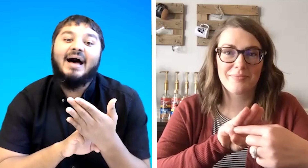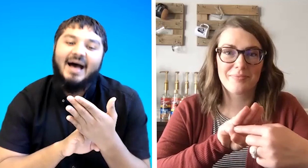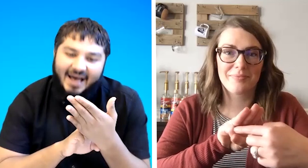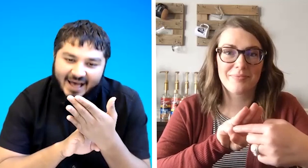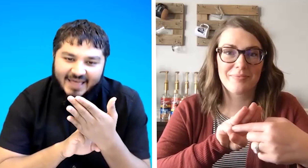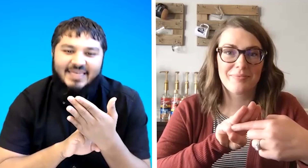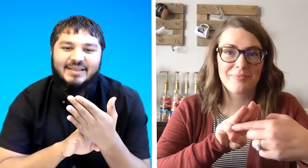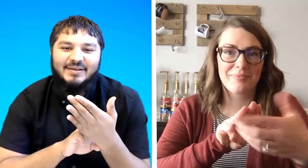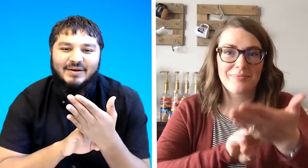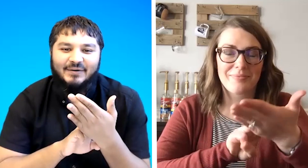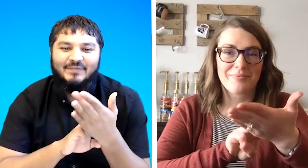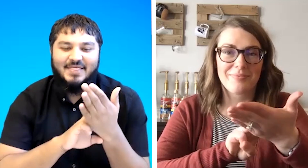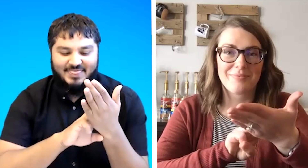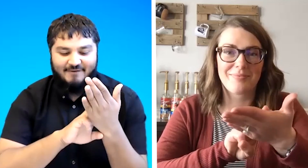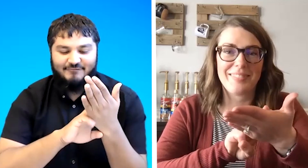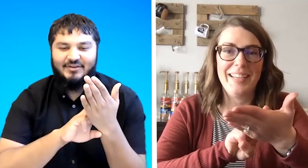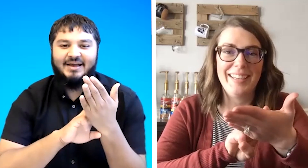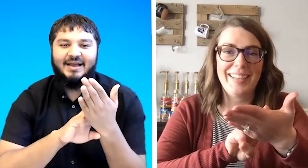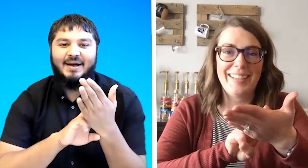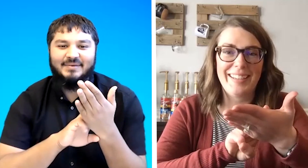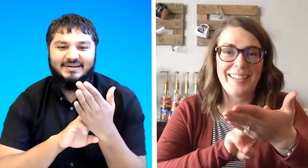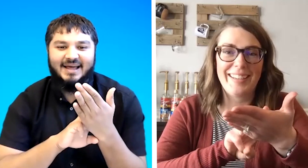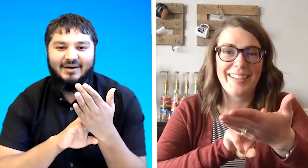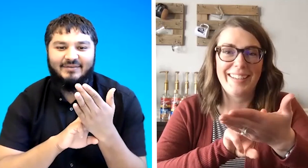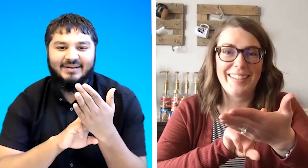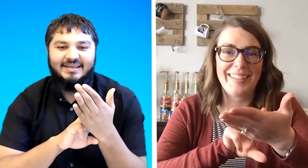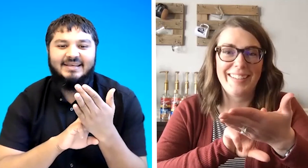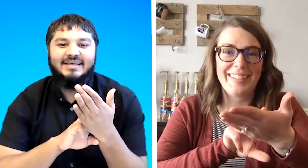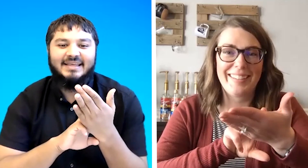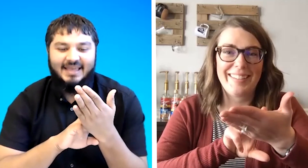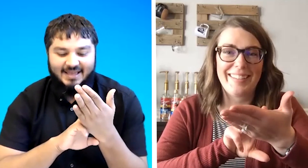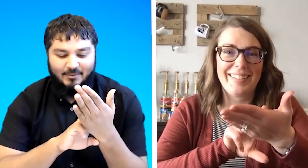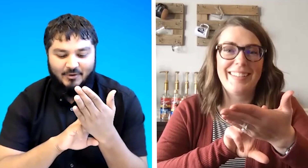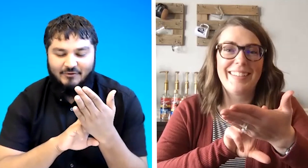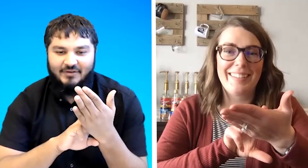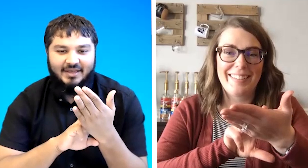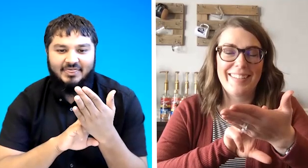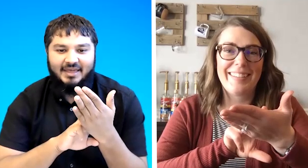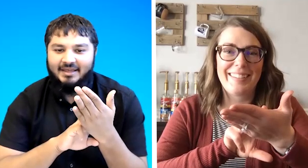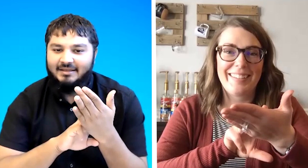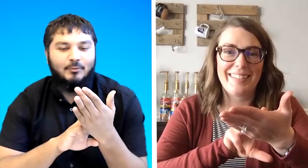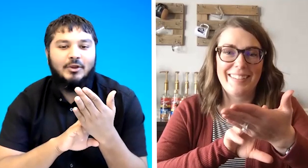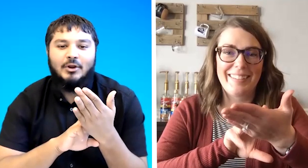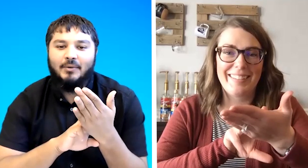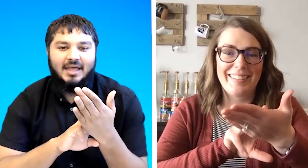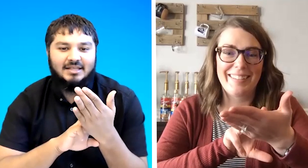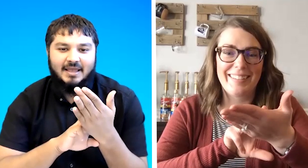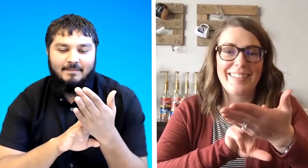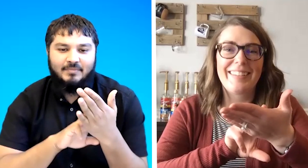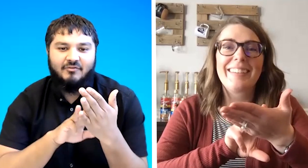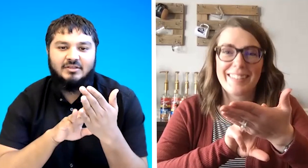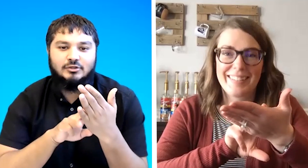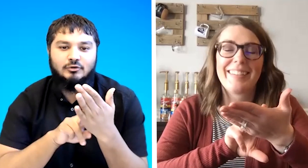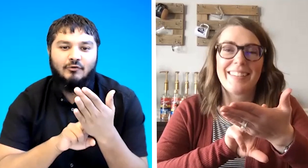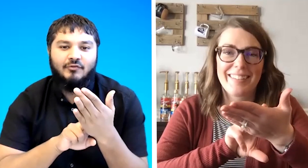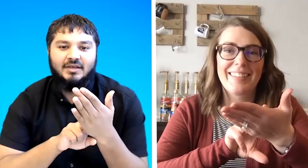ah there you go that finger coming down yeah one finger there we know that's m if it's two fingers